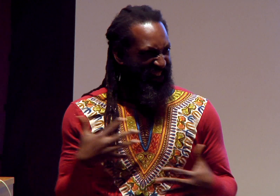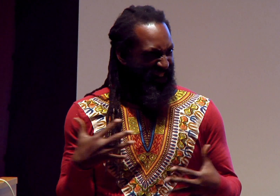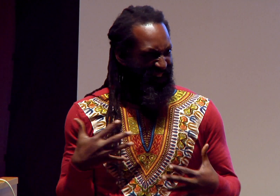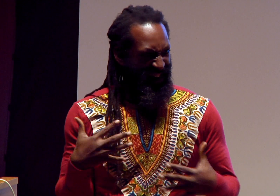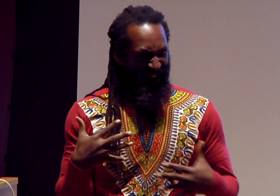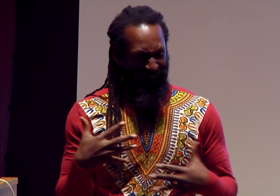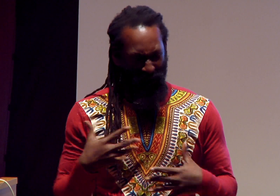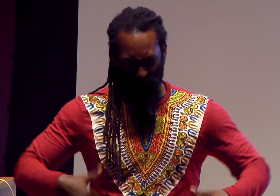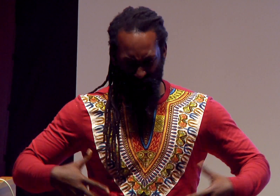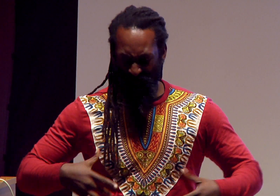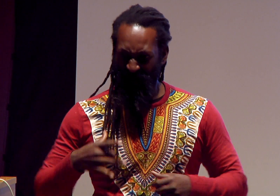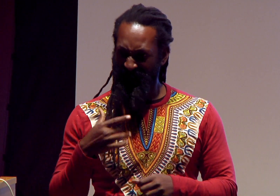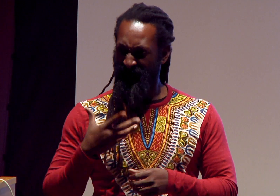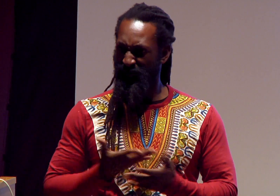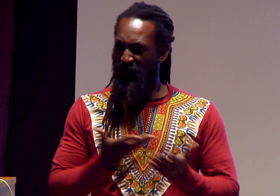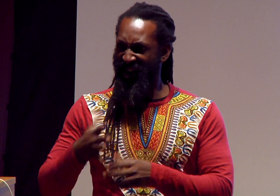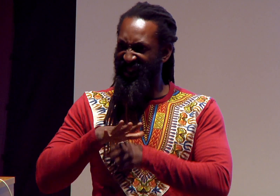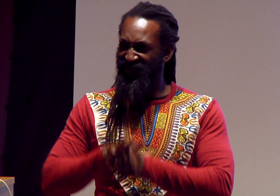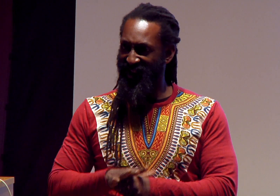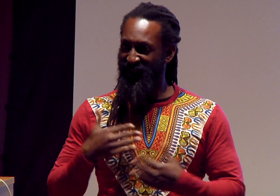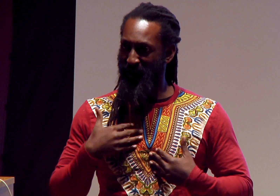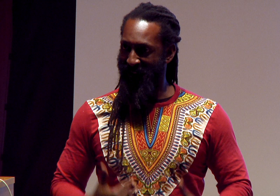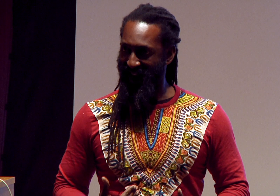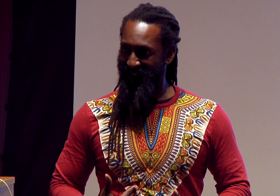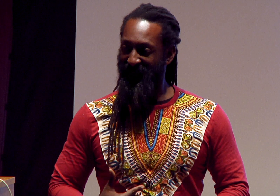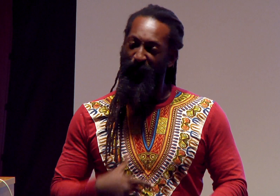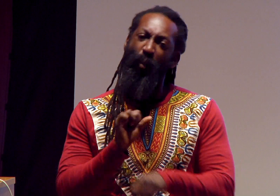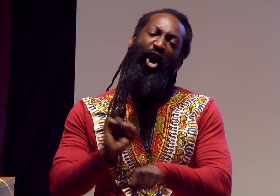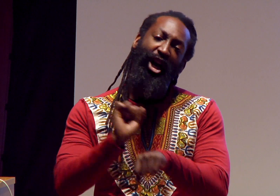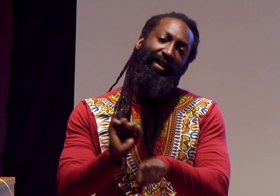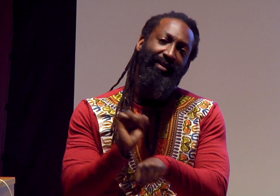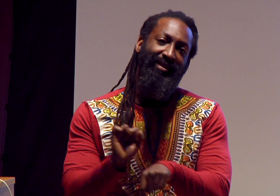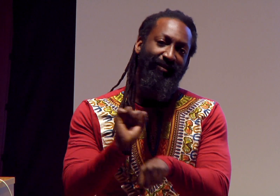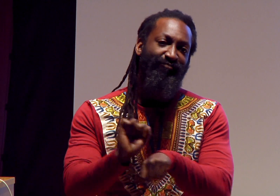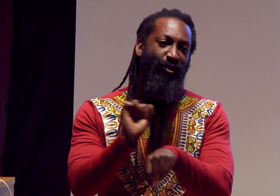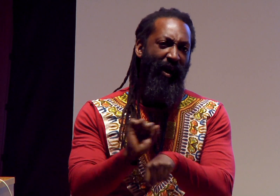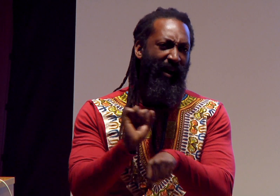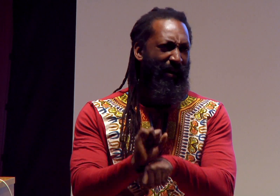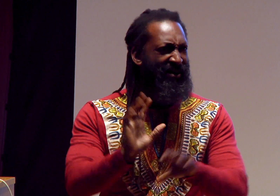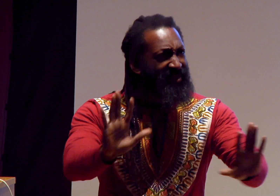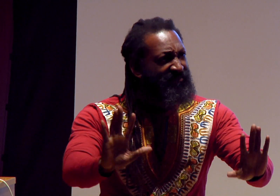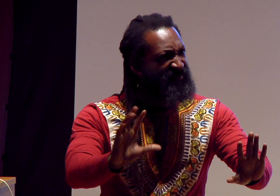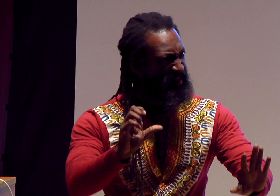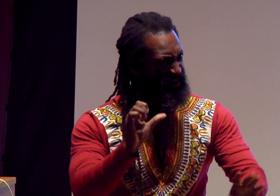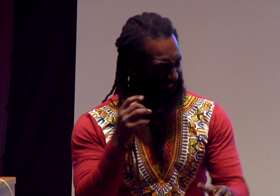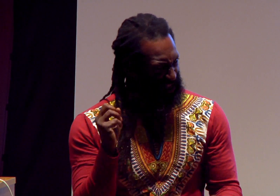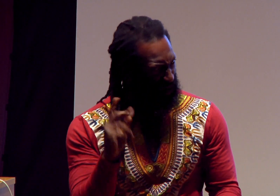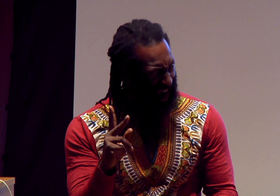Fear? No, that doesn’t feel like a calm sign at all. No, that feels like you’re bringing stress or work to the body.